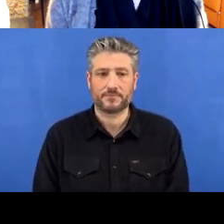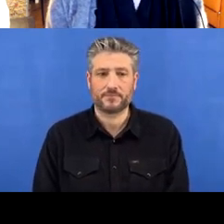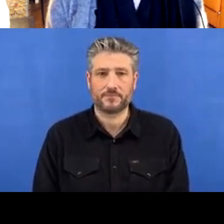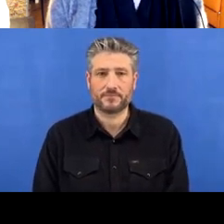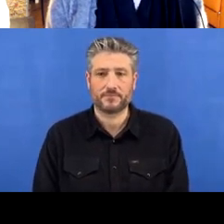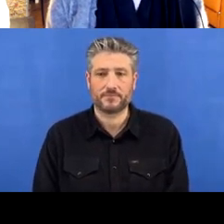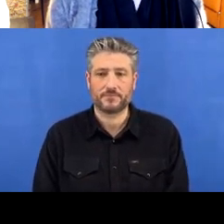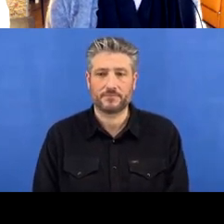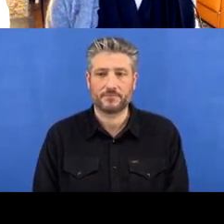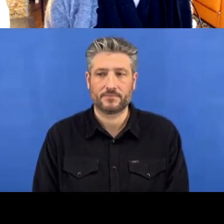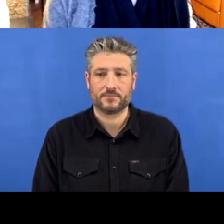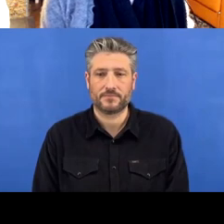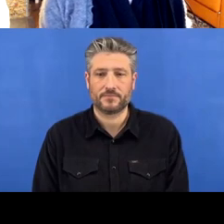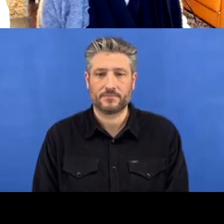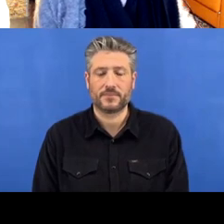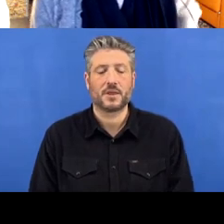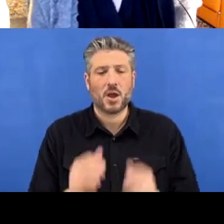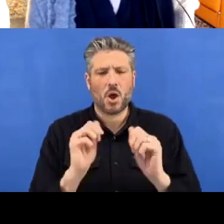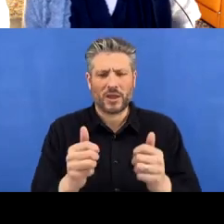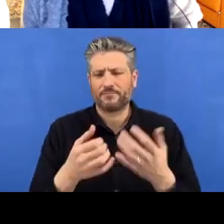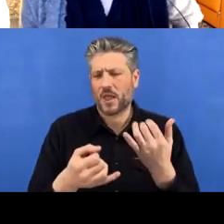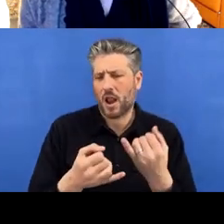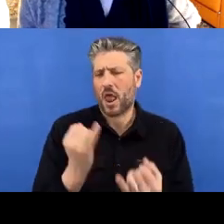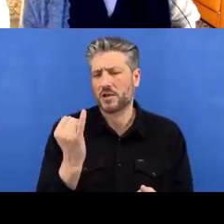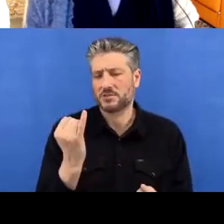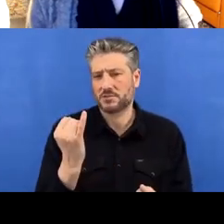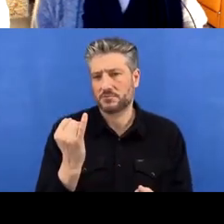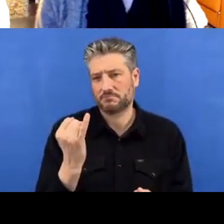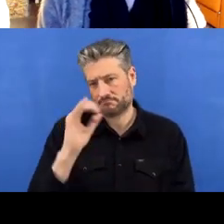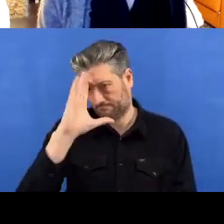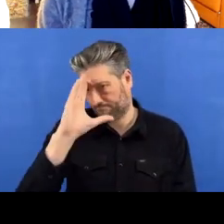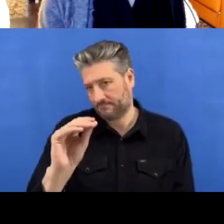Okay, so the final thing- this might apply to quite a lot of people here, is you have some work that you've already done in R